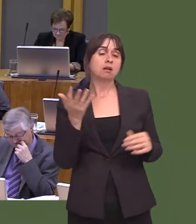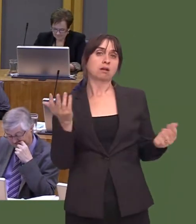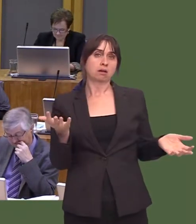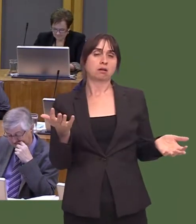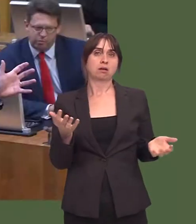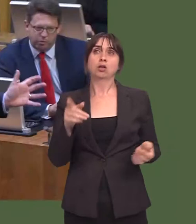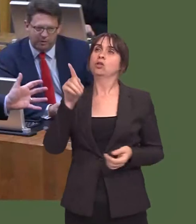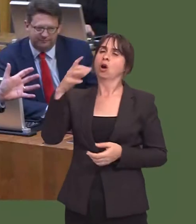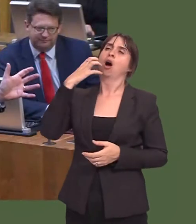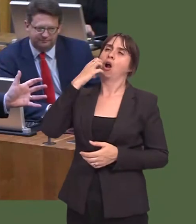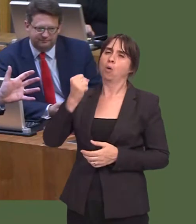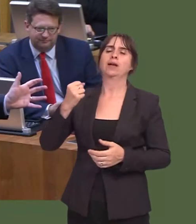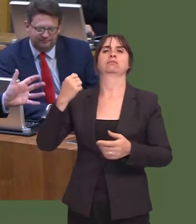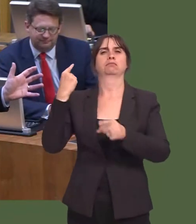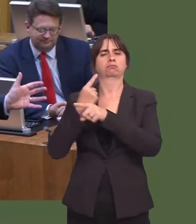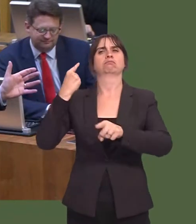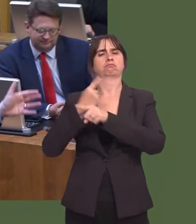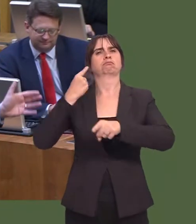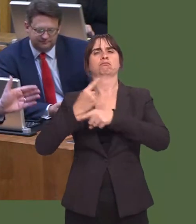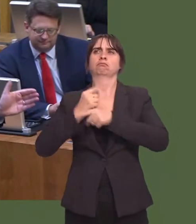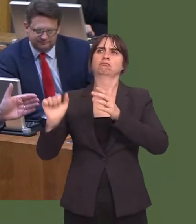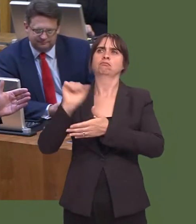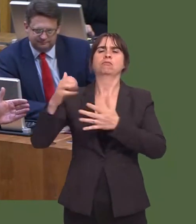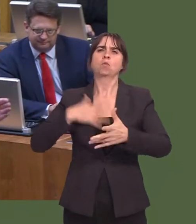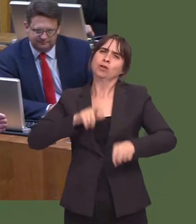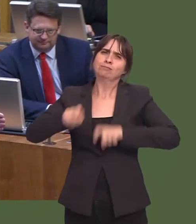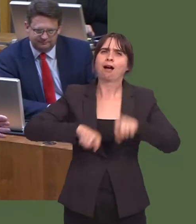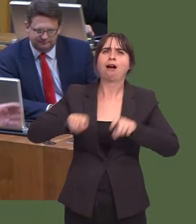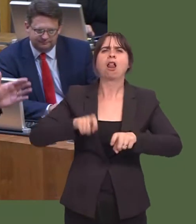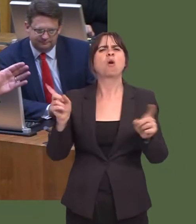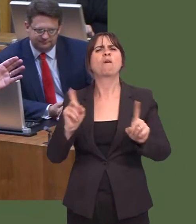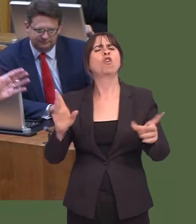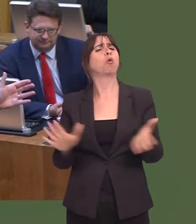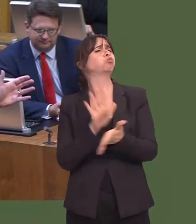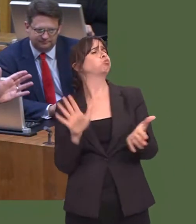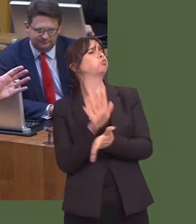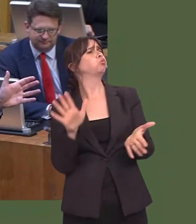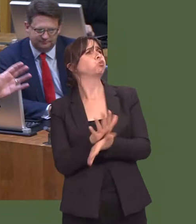itís absolutely crucial to promote cycling as more than just recreationóthat it is seen